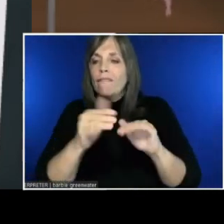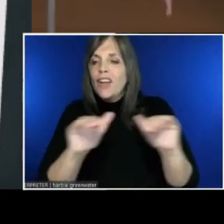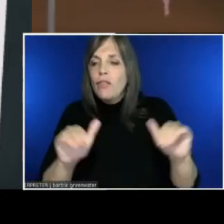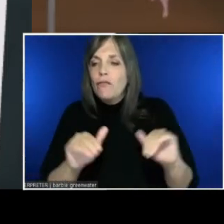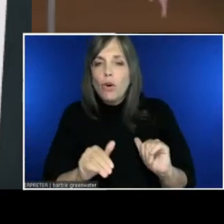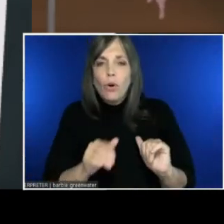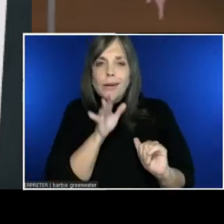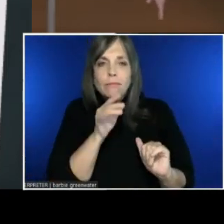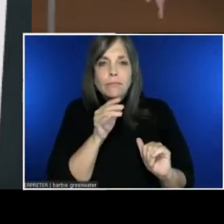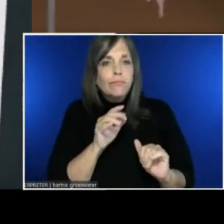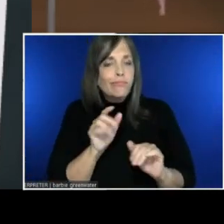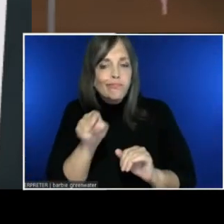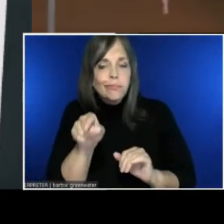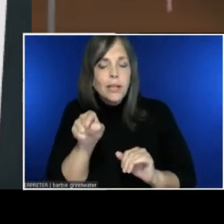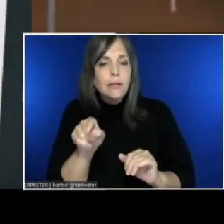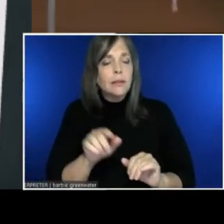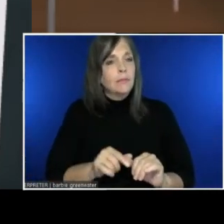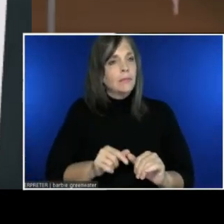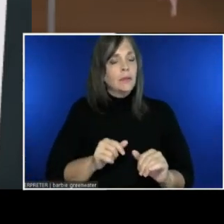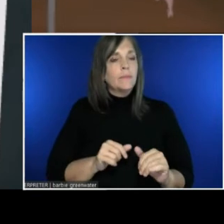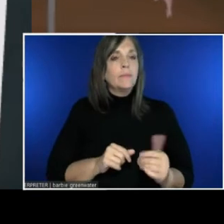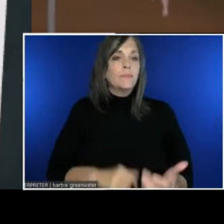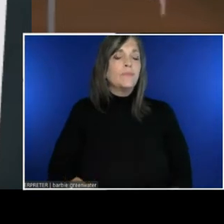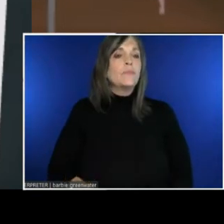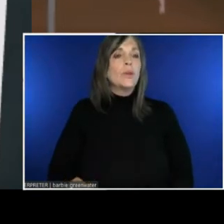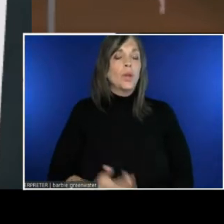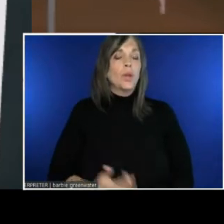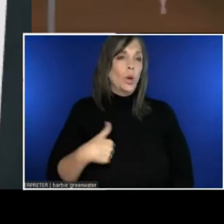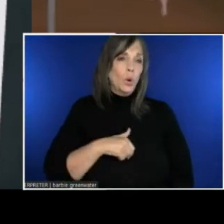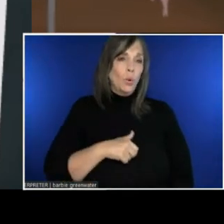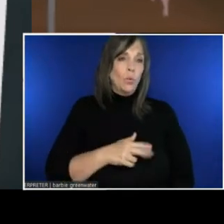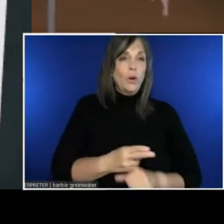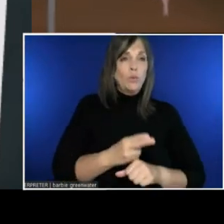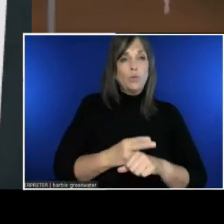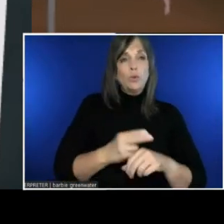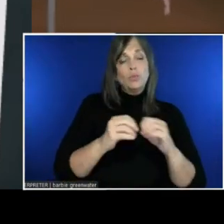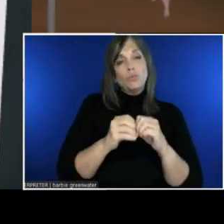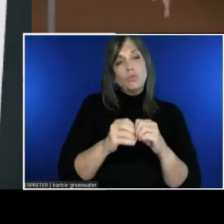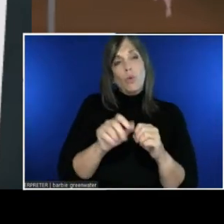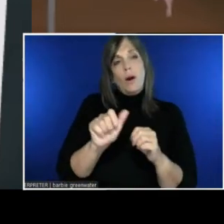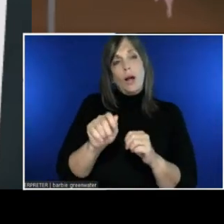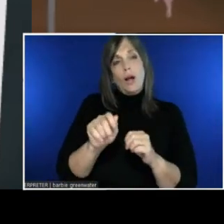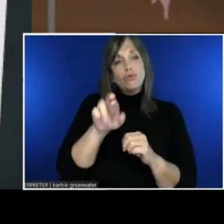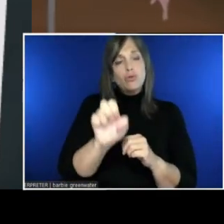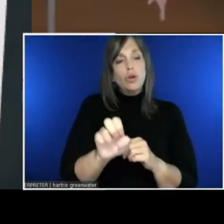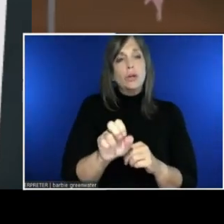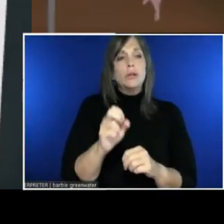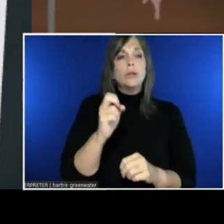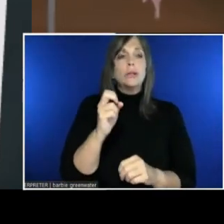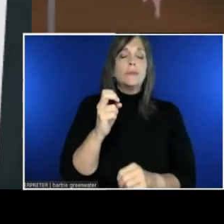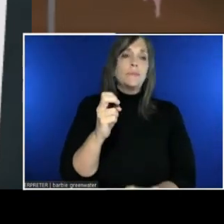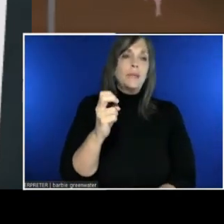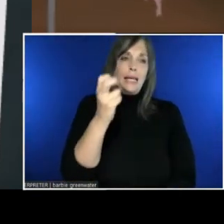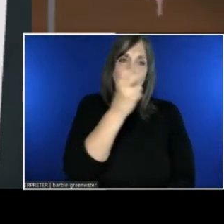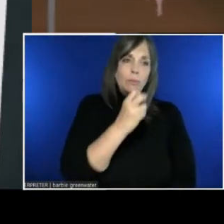We use speech-to-text and speech translation. And we'll dig into each of those in a moment. Yes, I promise, I will teach you to code.